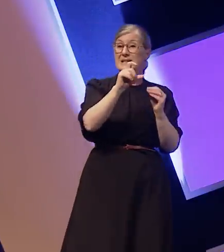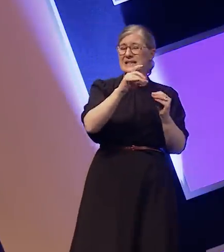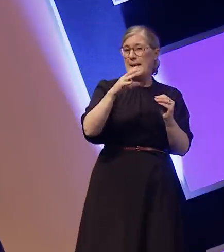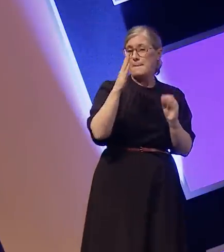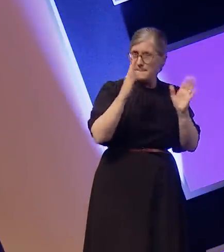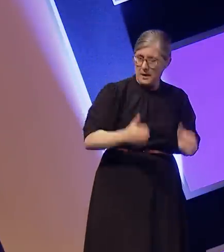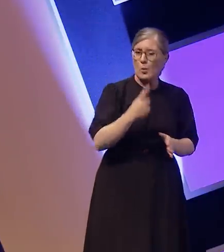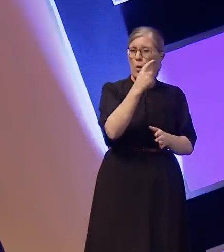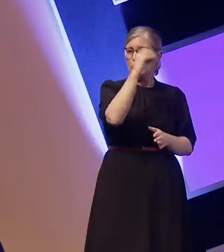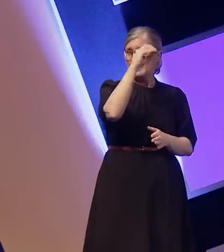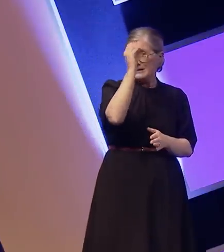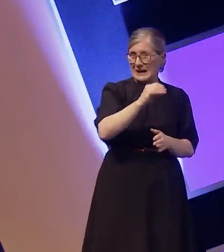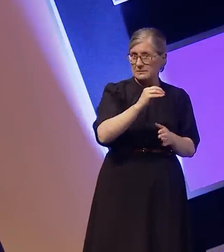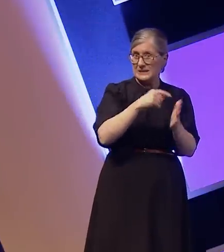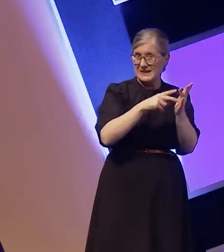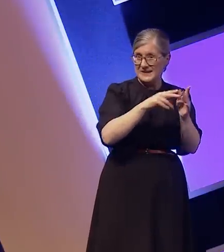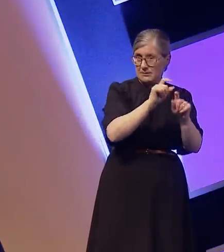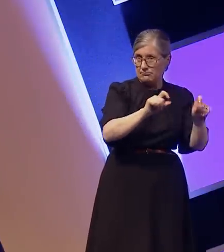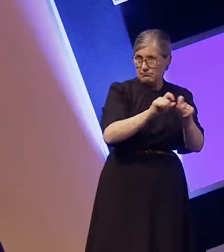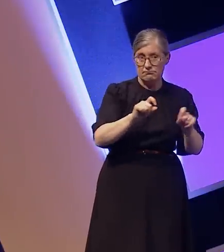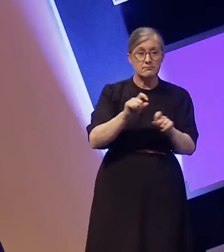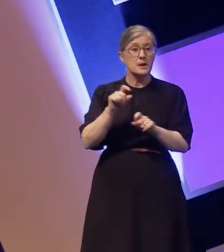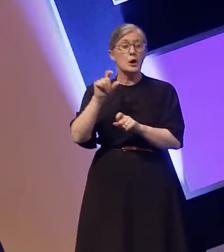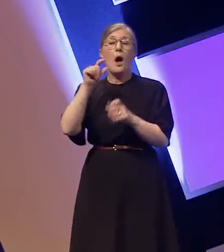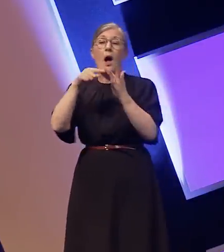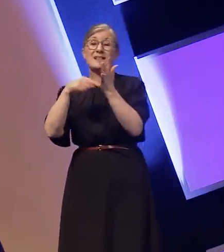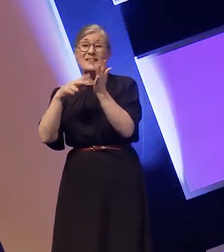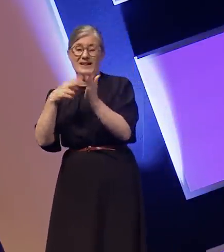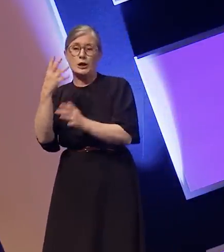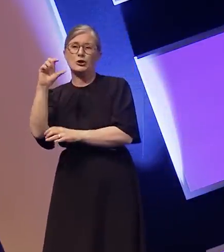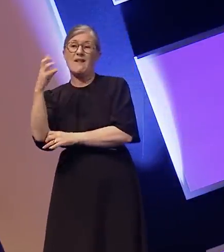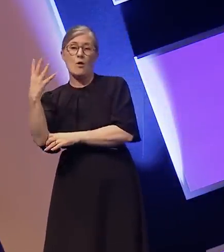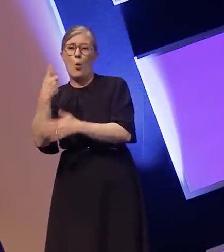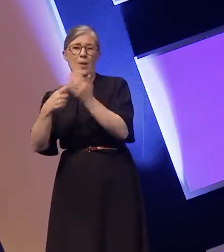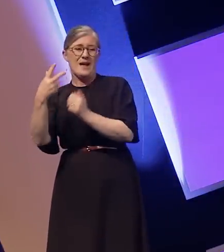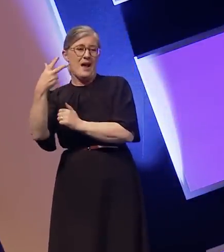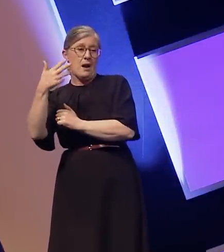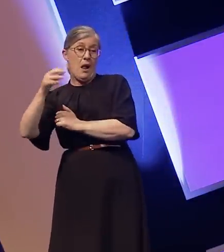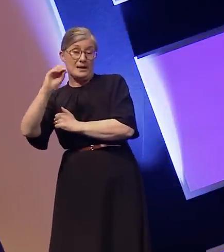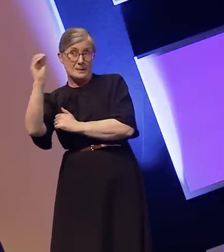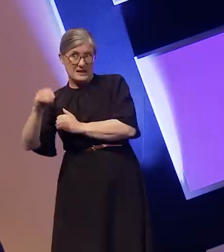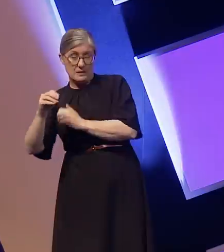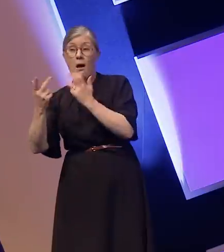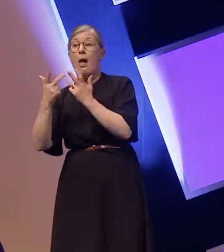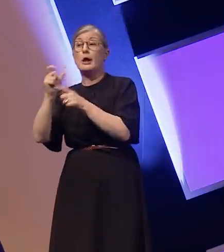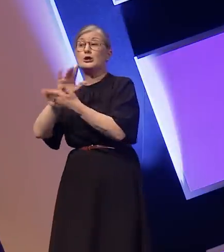and Channel 4 are only required to subtitle 90%, and other channels even less at only 80%